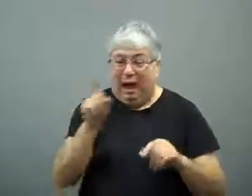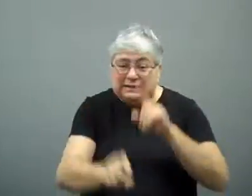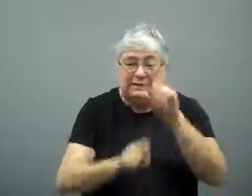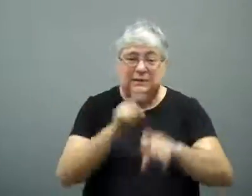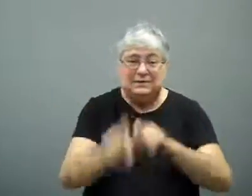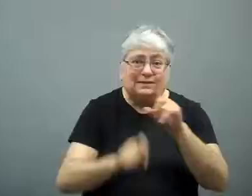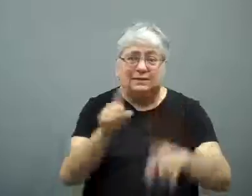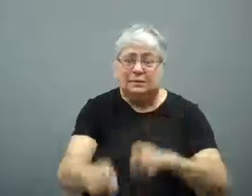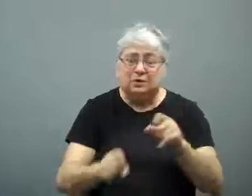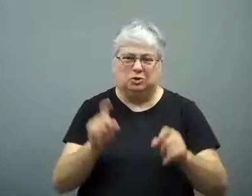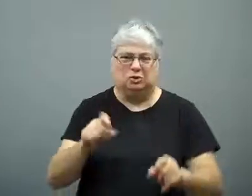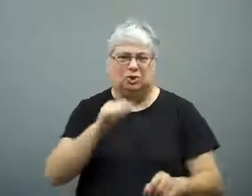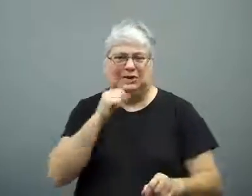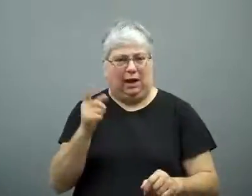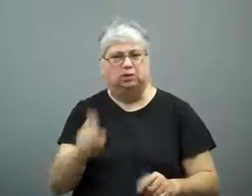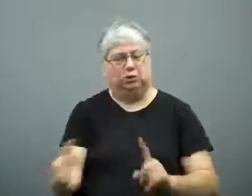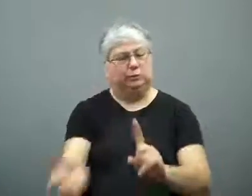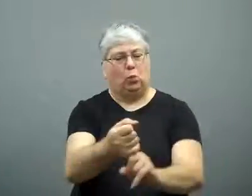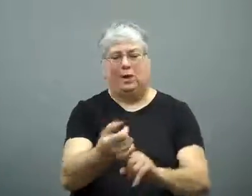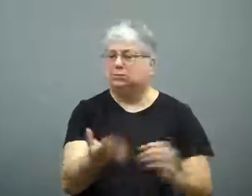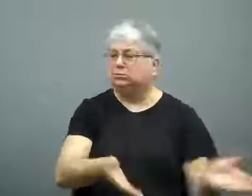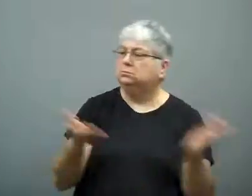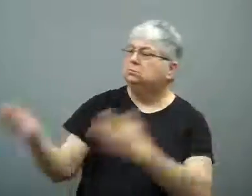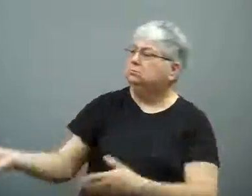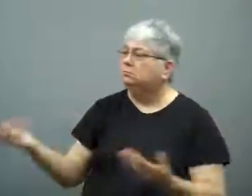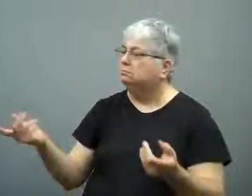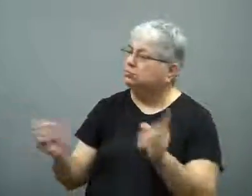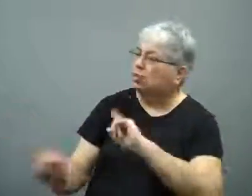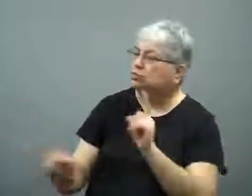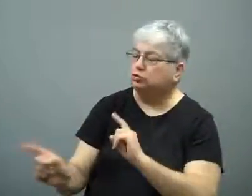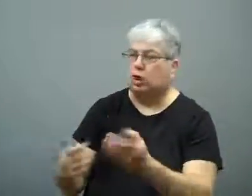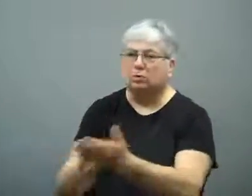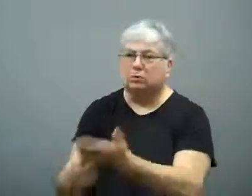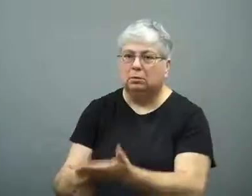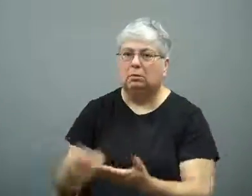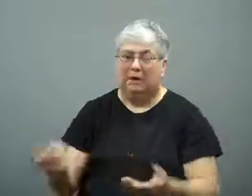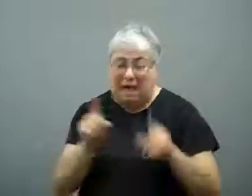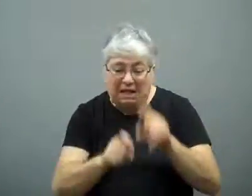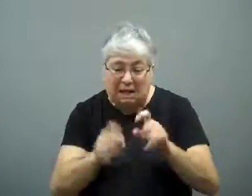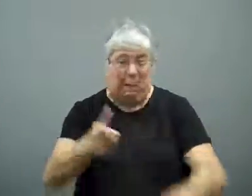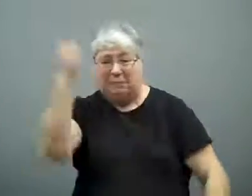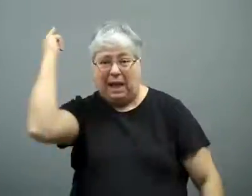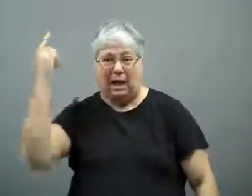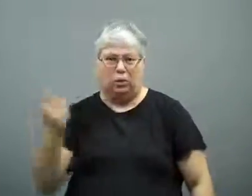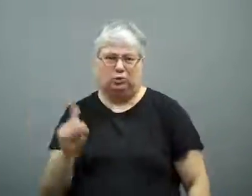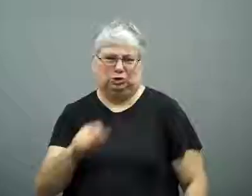The FBI should have just arrested him